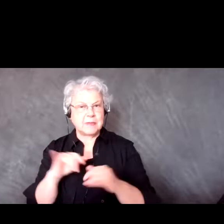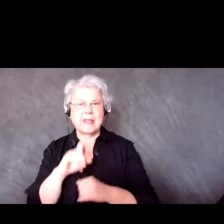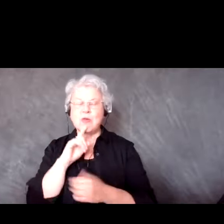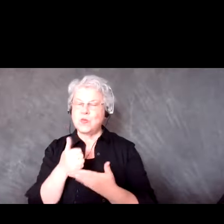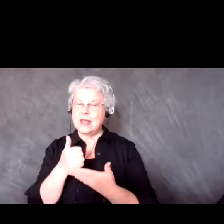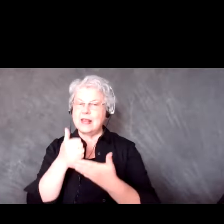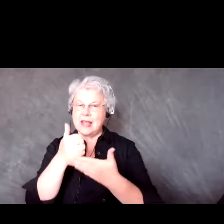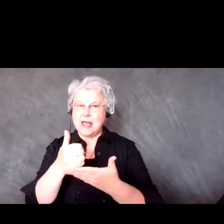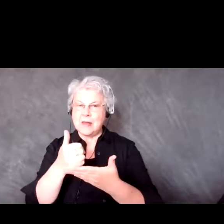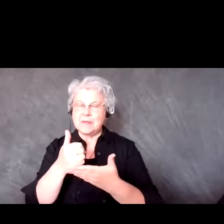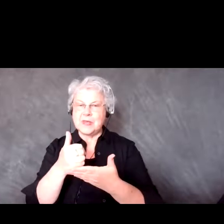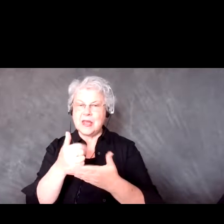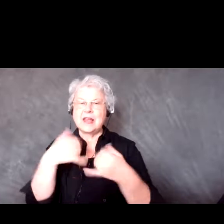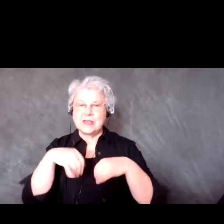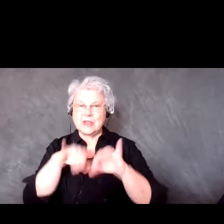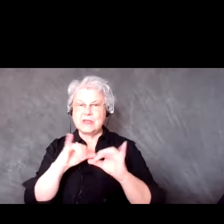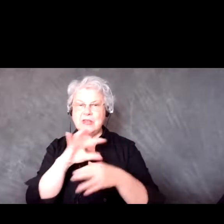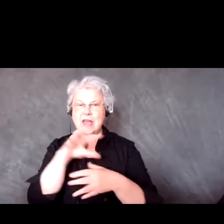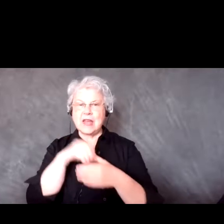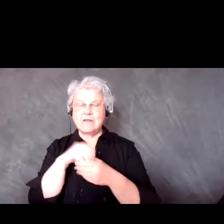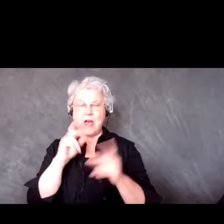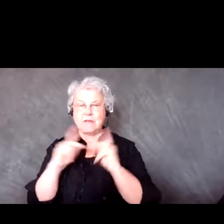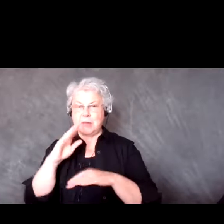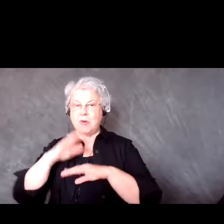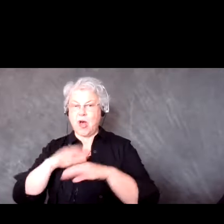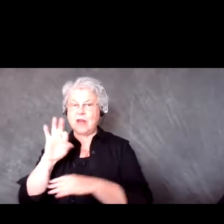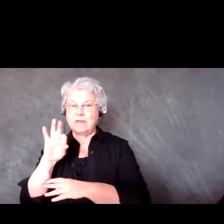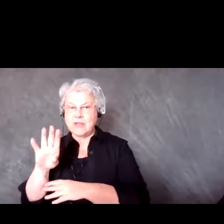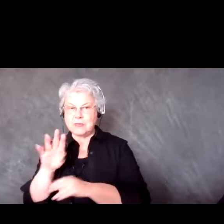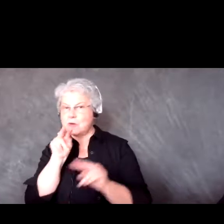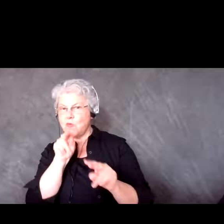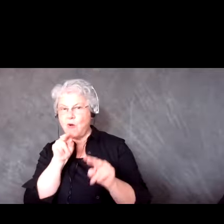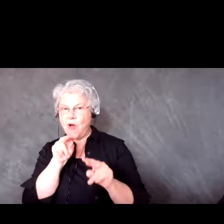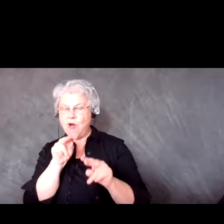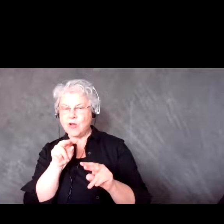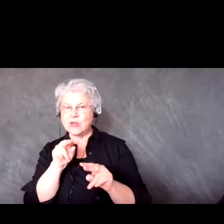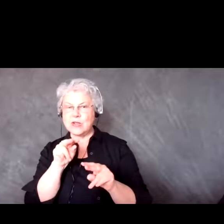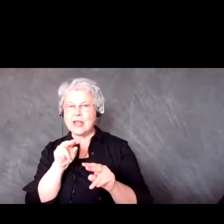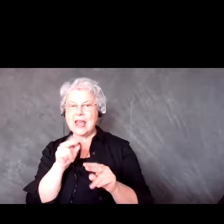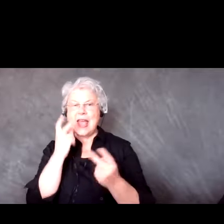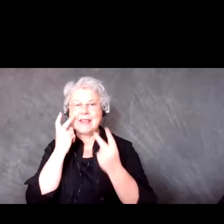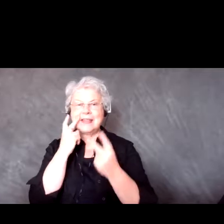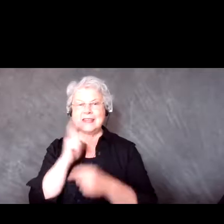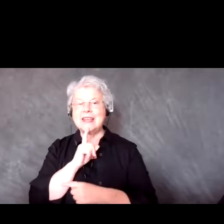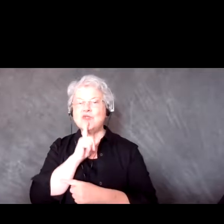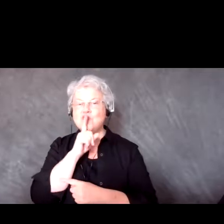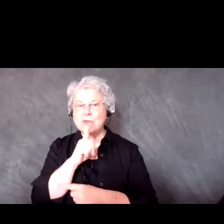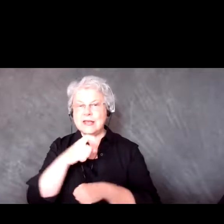that are watching and seeing it in real time. Also having a tech host you are able to focus